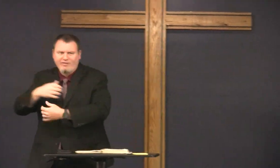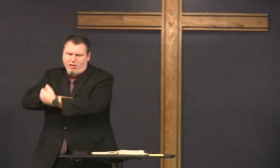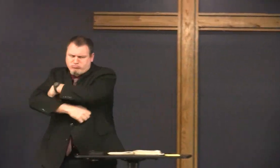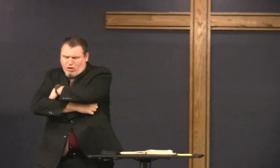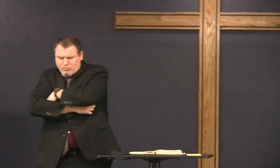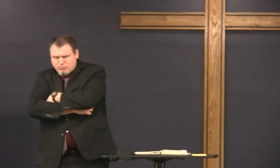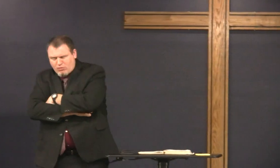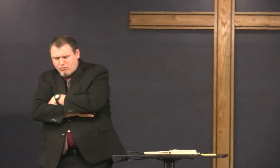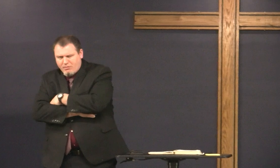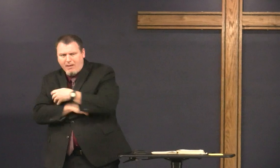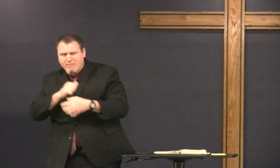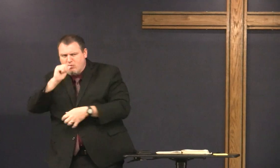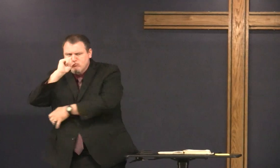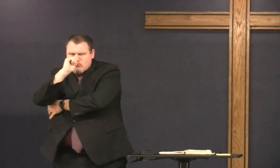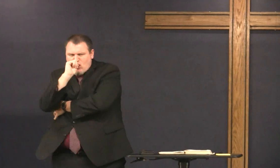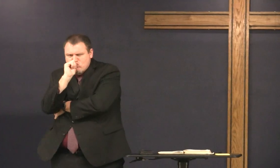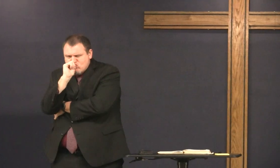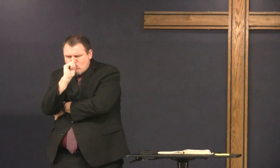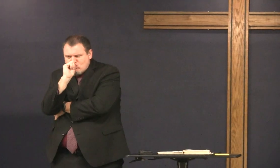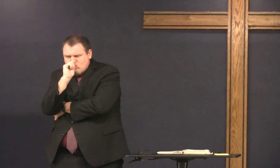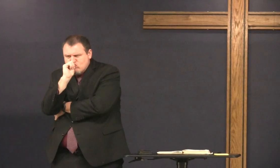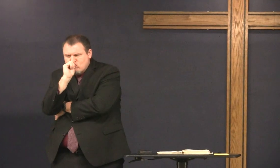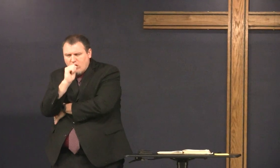it's usually Peter who speaks up but here Peter is